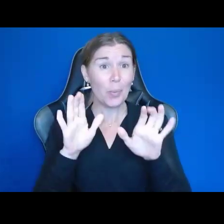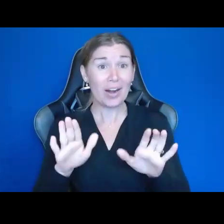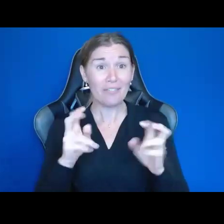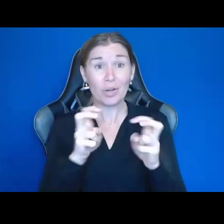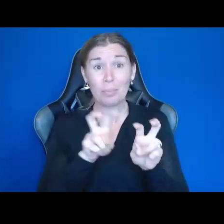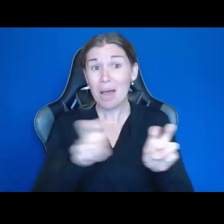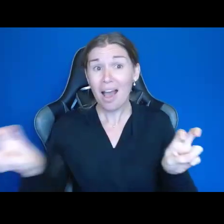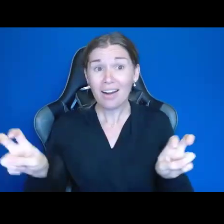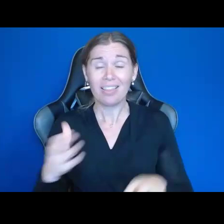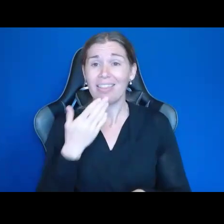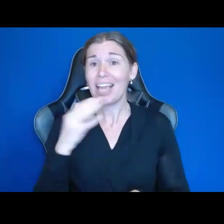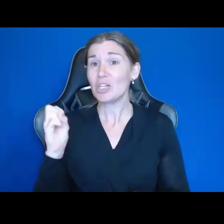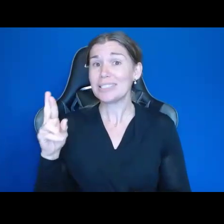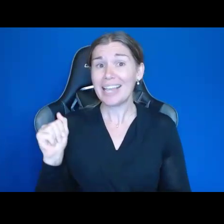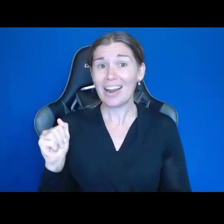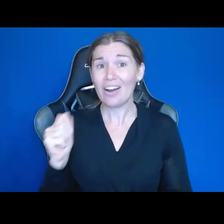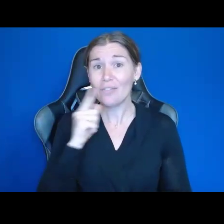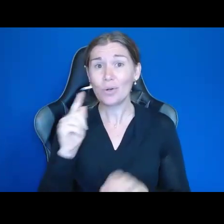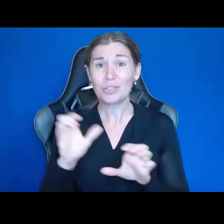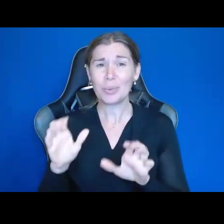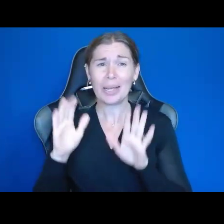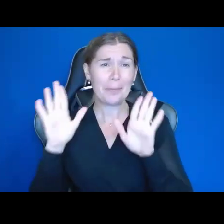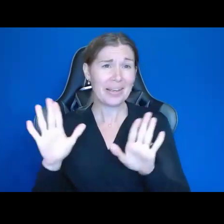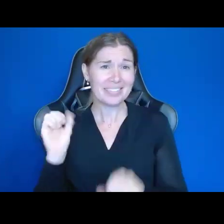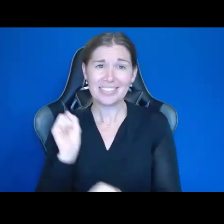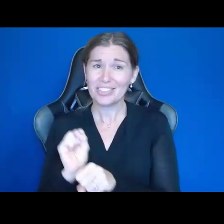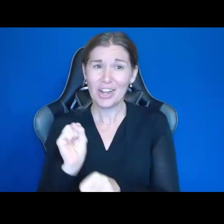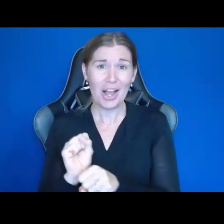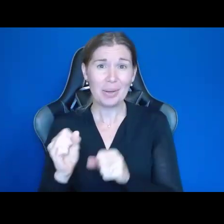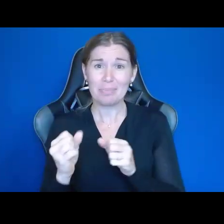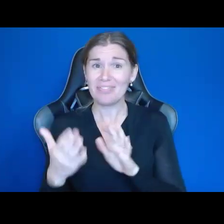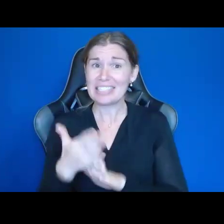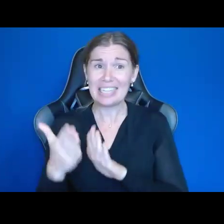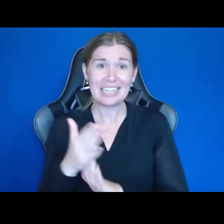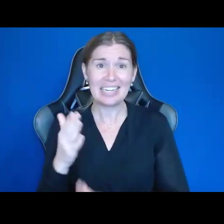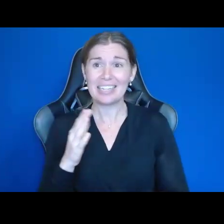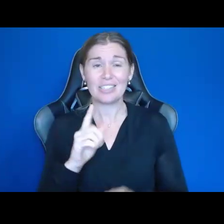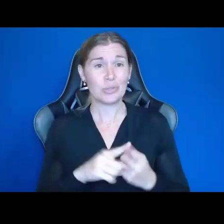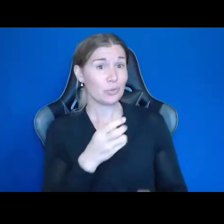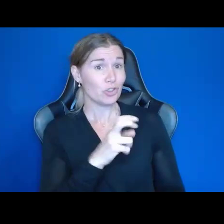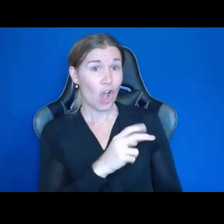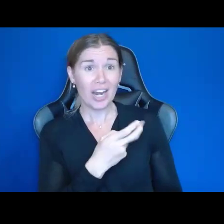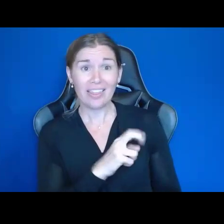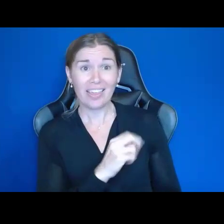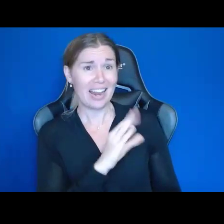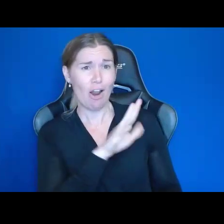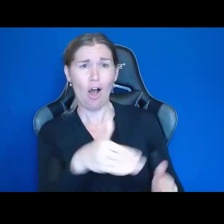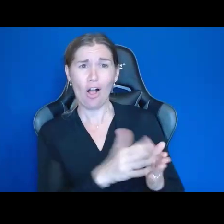Thanks, Ciara, for doing just an amazing job facilitating that, and to Jonathan and all of his expertise.